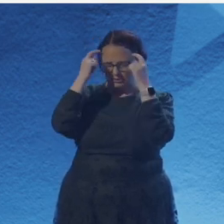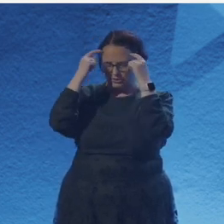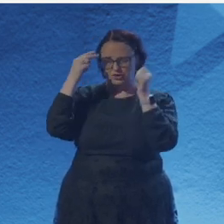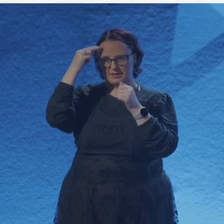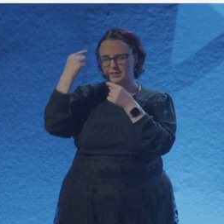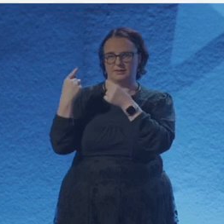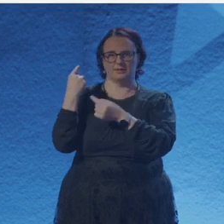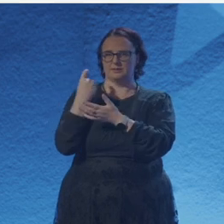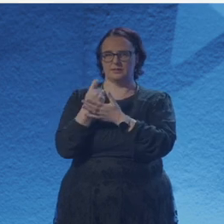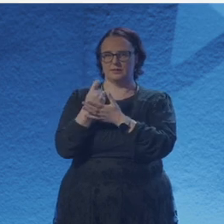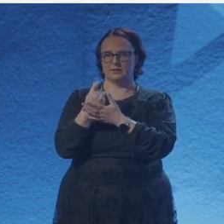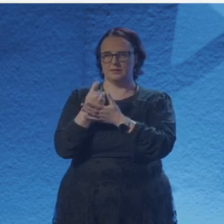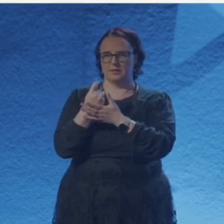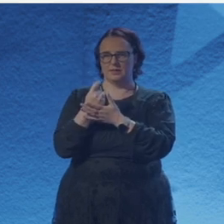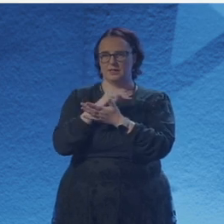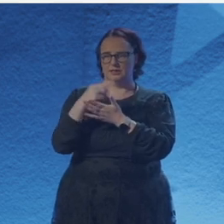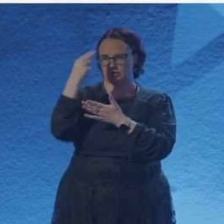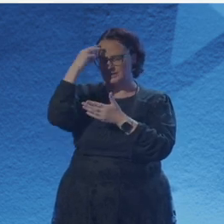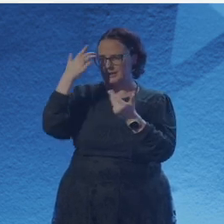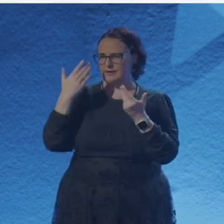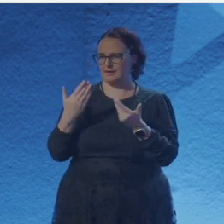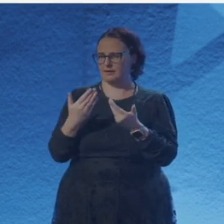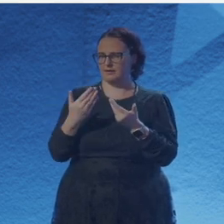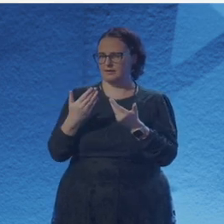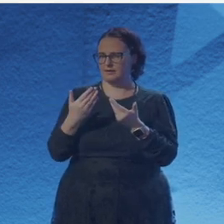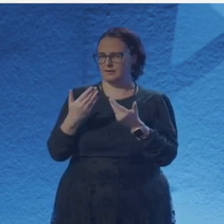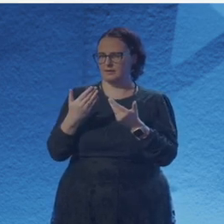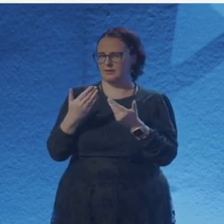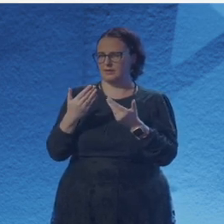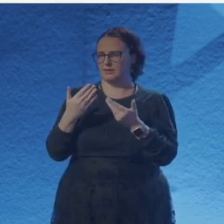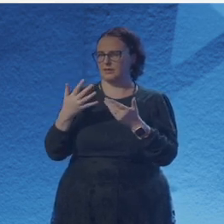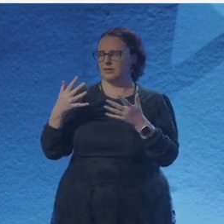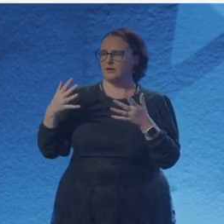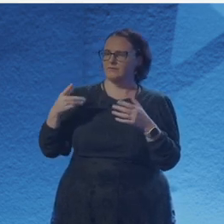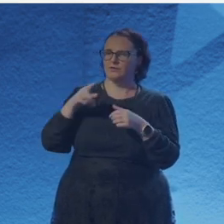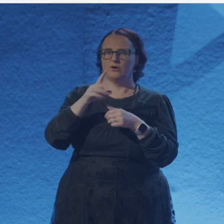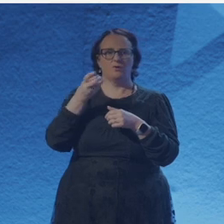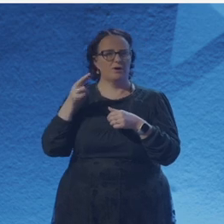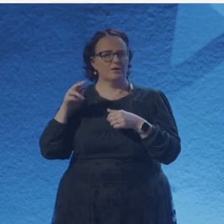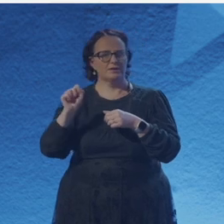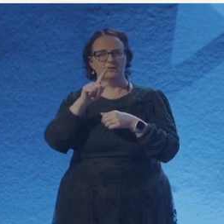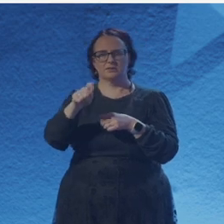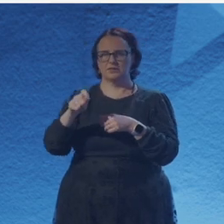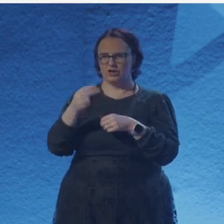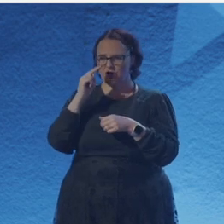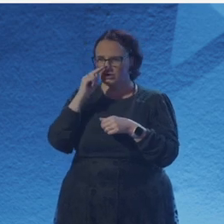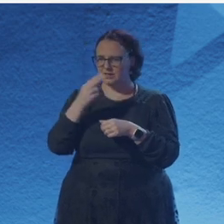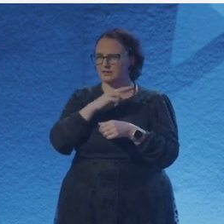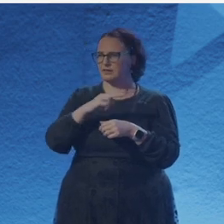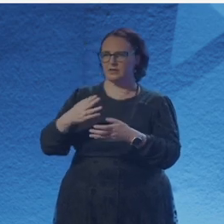centrifugal force and swirled us twice on the way to Pittsburgh. I'm coming down from the war now,